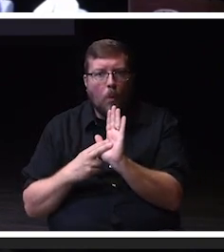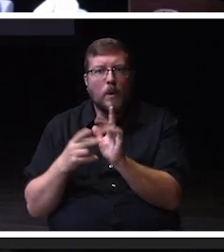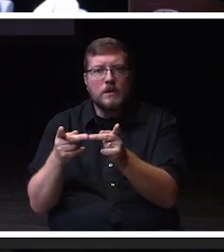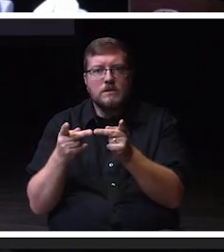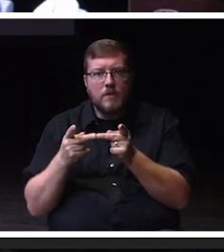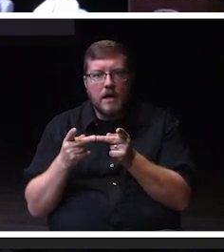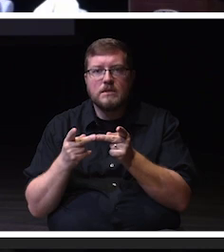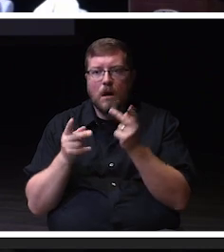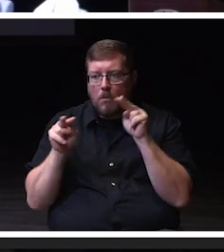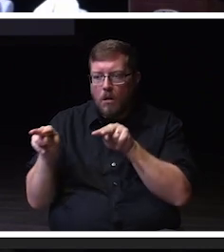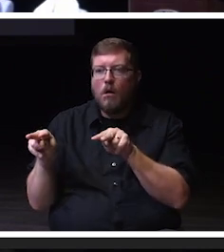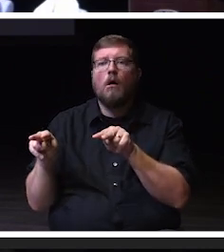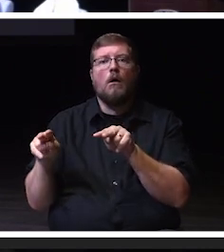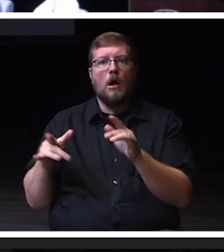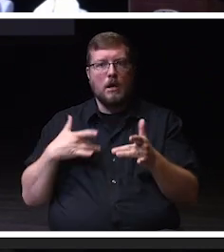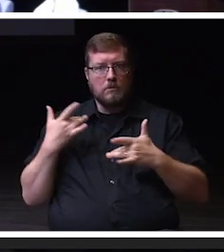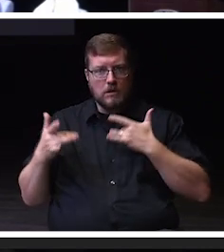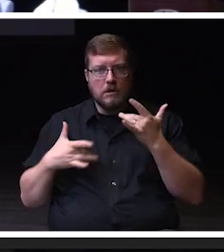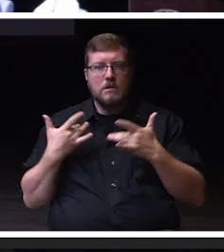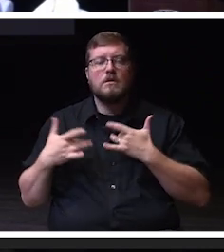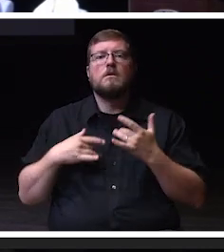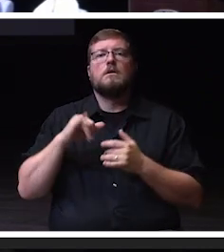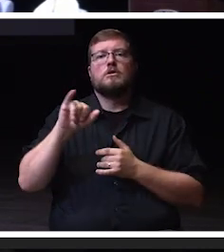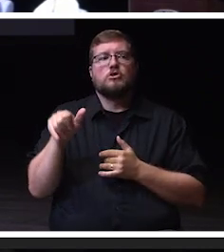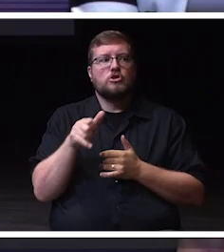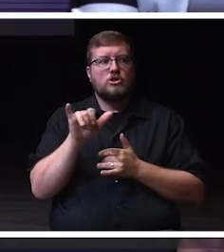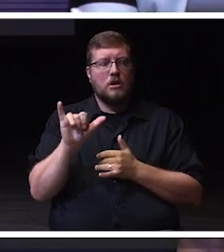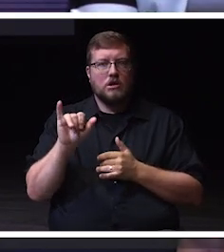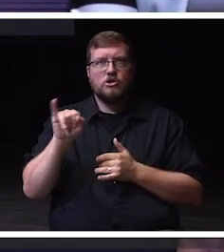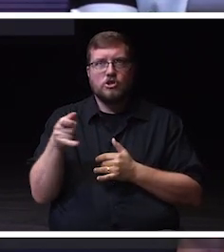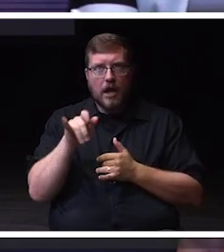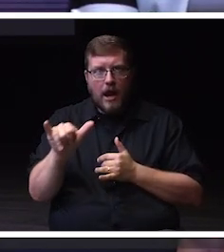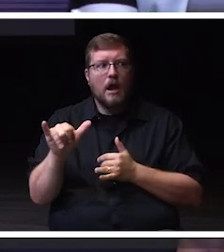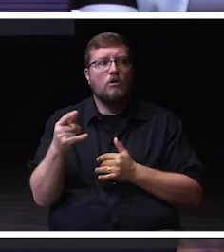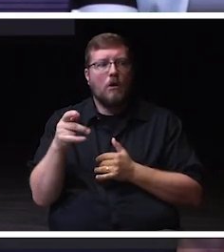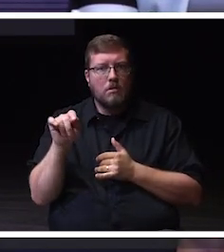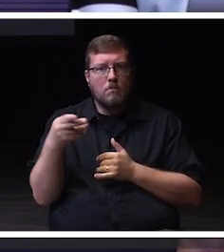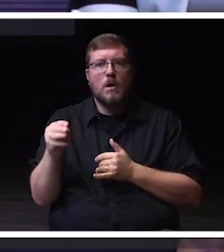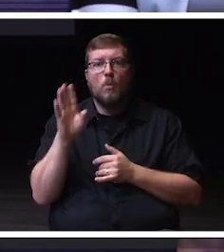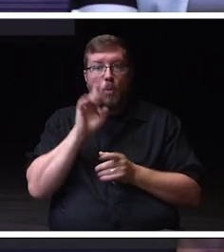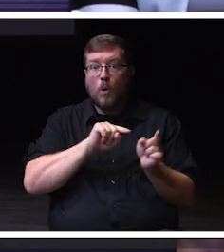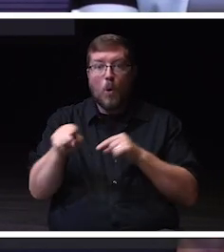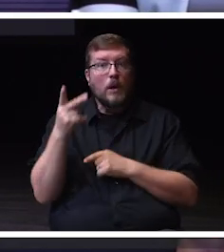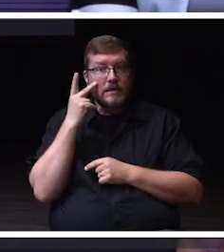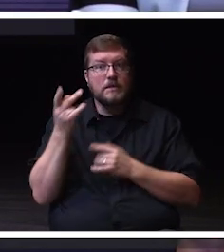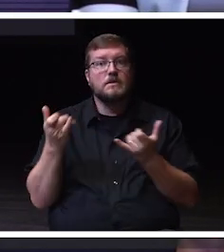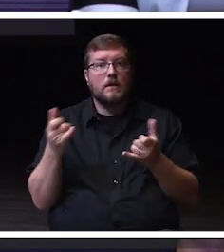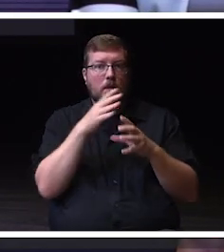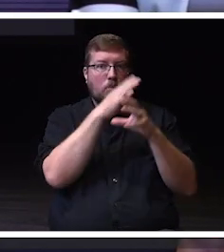Jay Rothman will visit the Dual Enrollment Space today. And so we are excited about that.